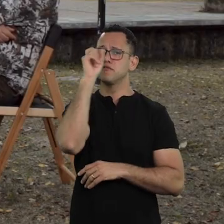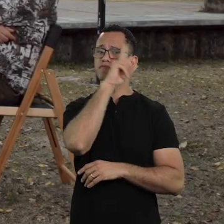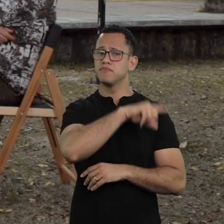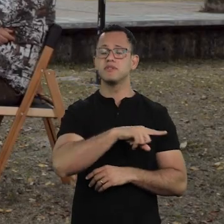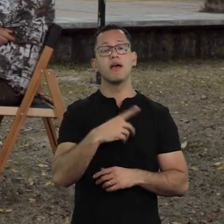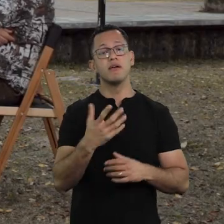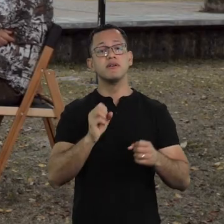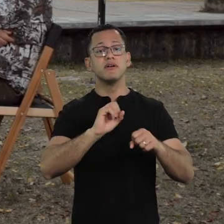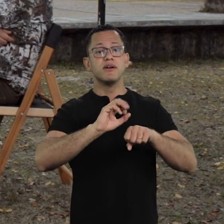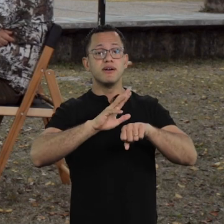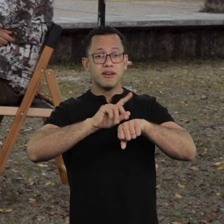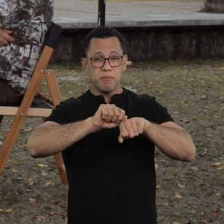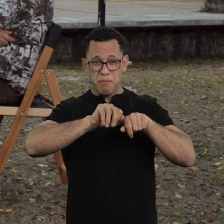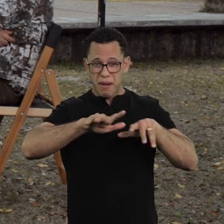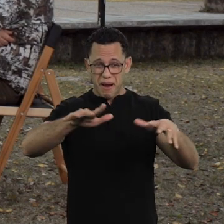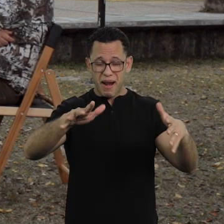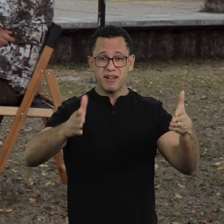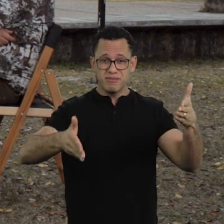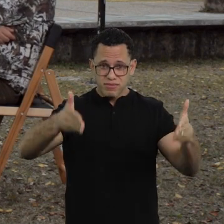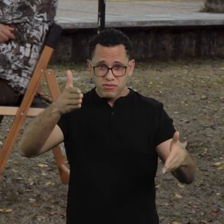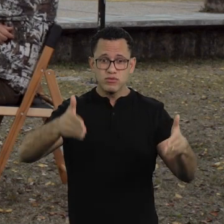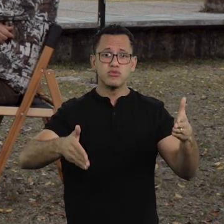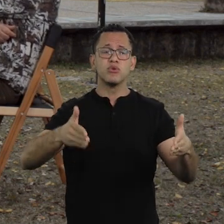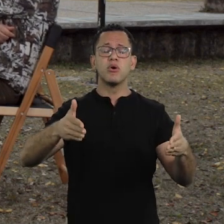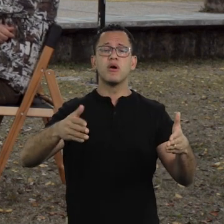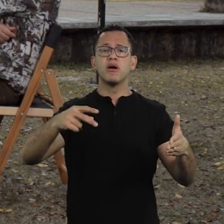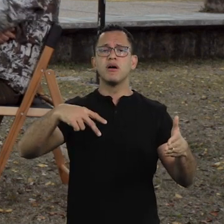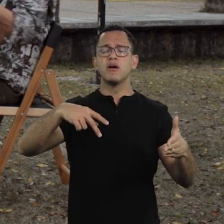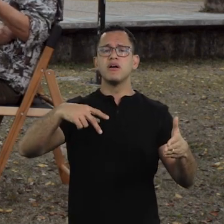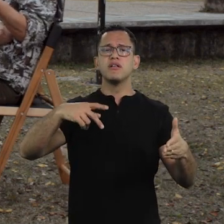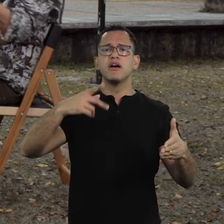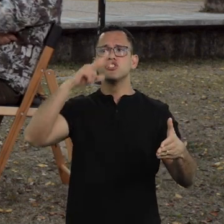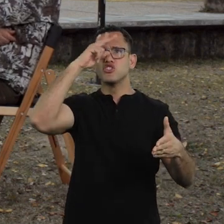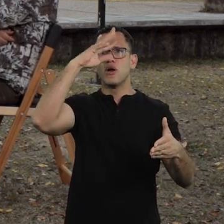Yes… This… The pandemic brought these stories back, right?